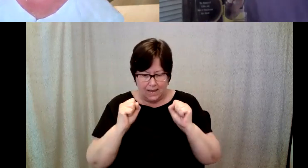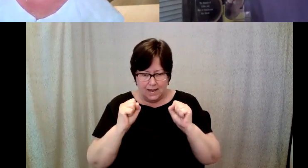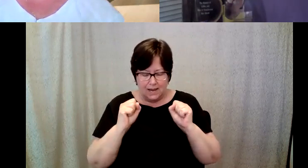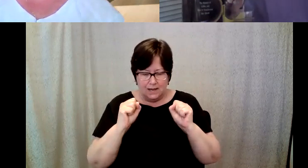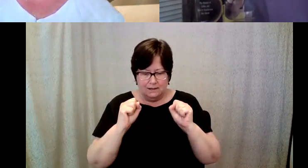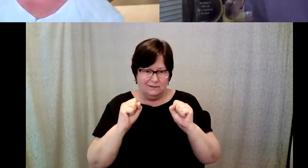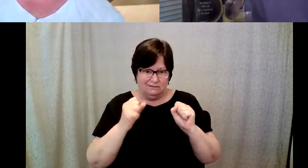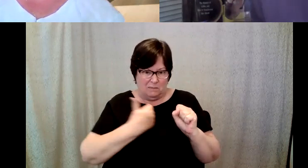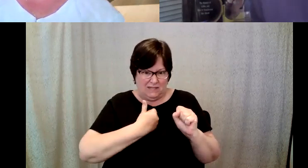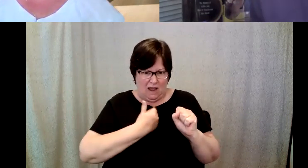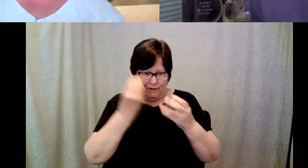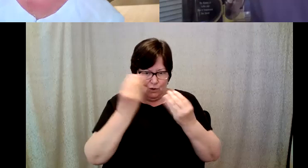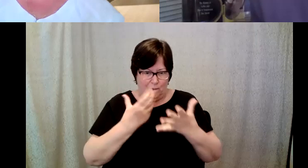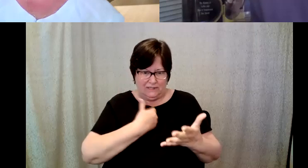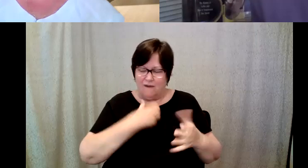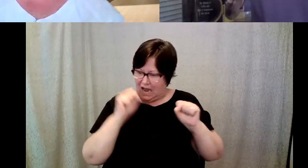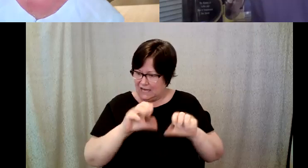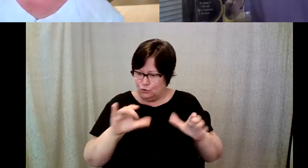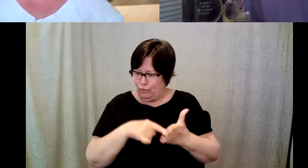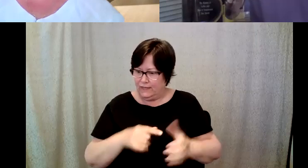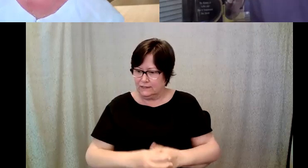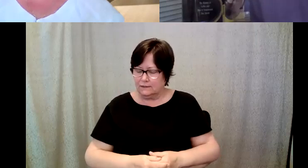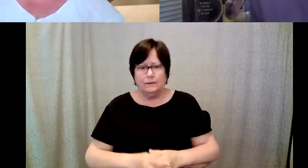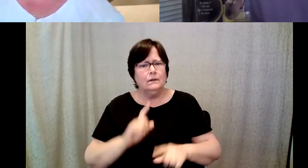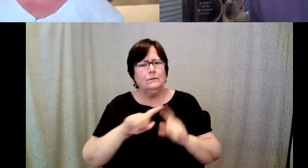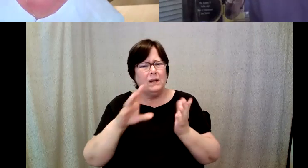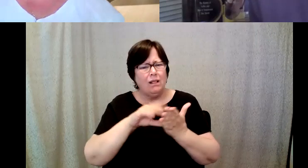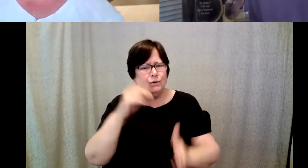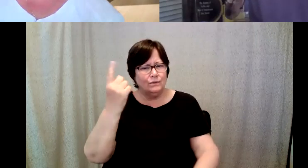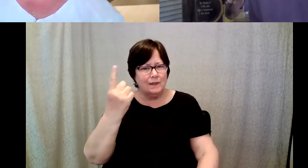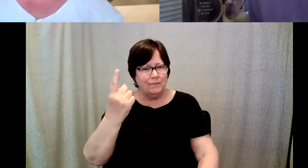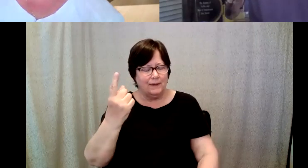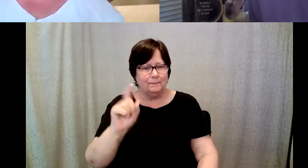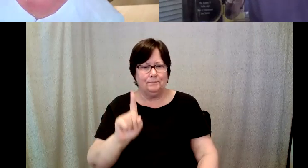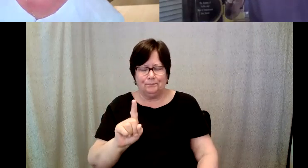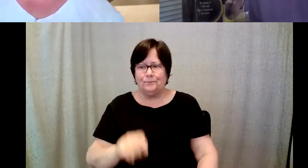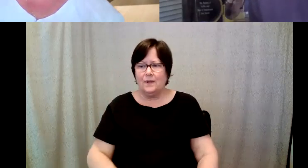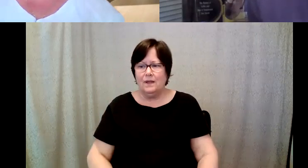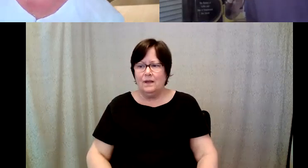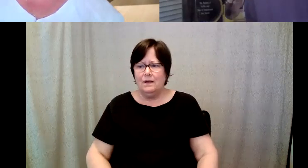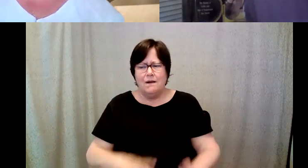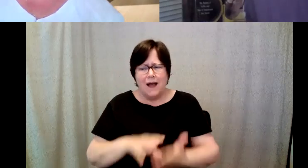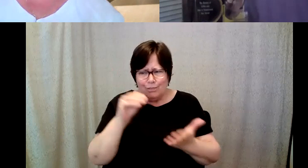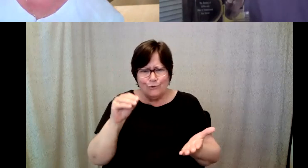of course, and so I I learned something, though, which was really valuable because.